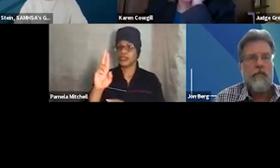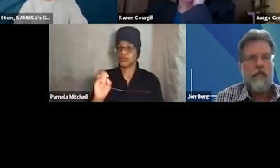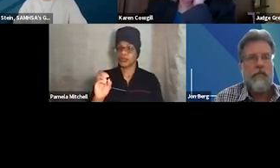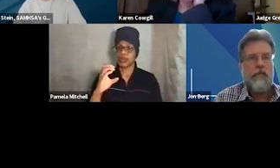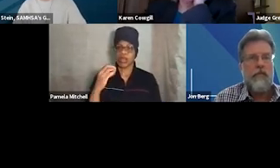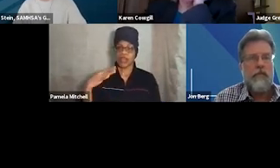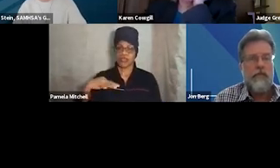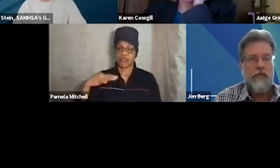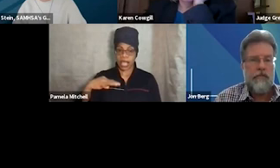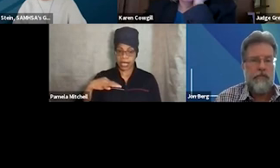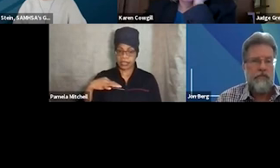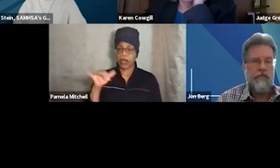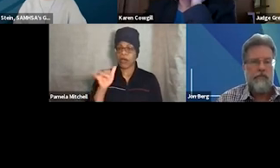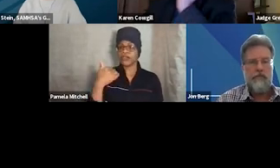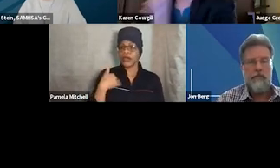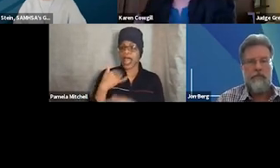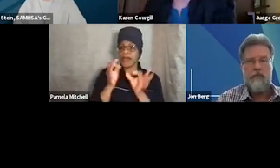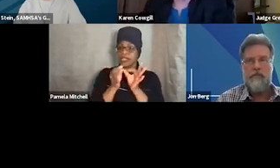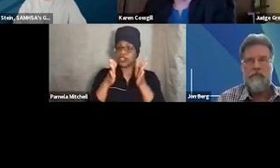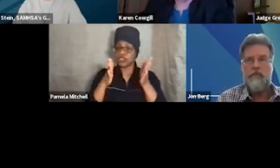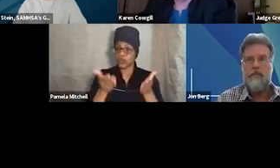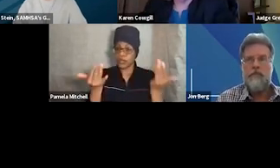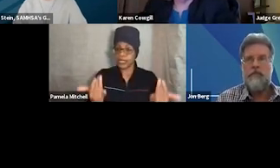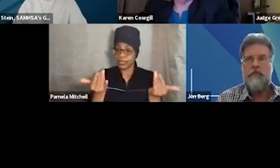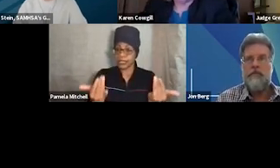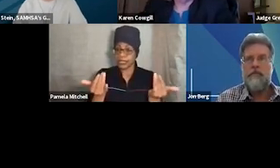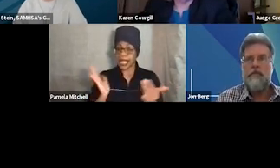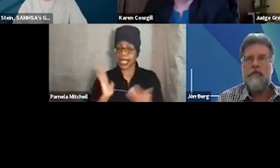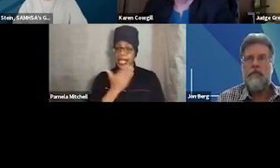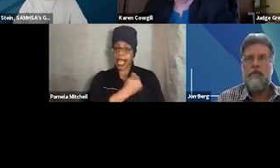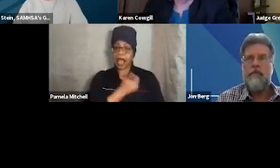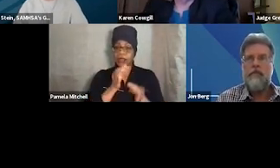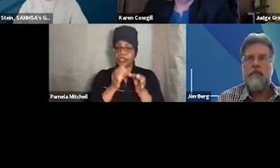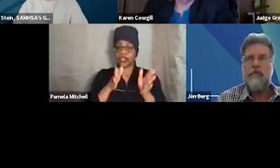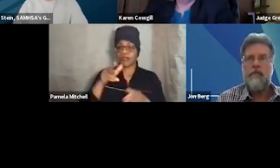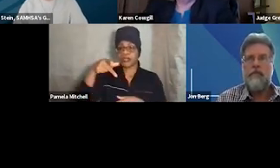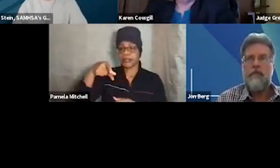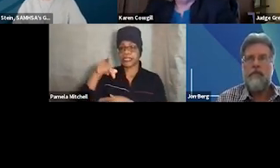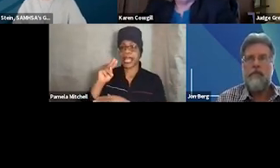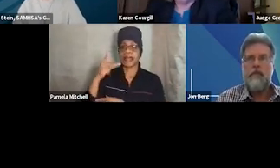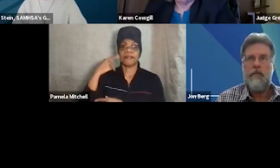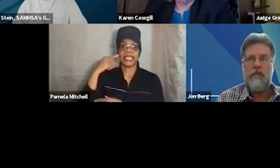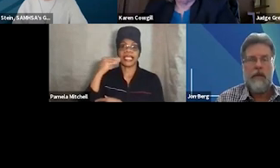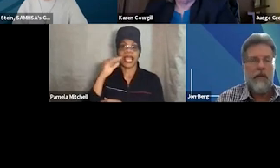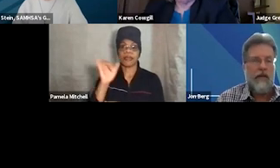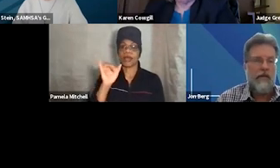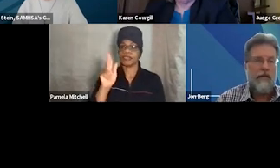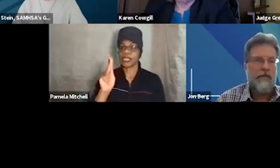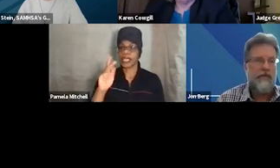We do have ASL interpretation today. Our interpreters are Pamela Mitchell and Kip Opperman.